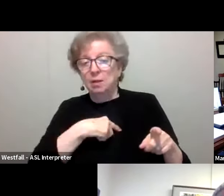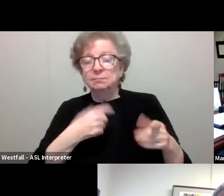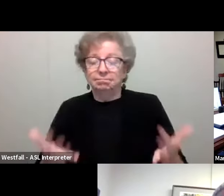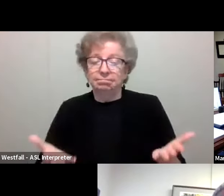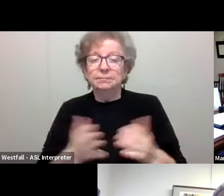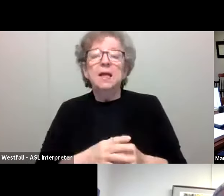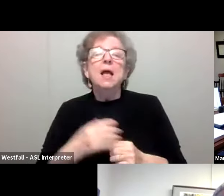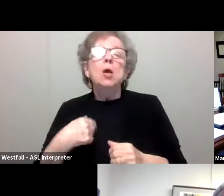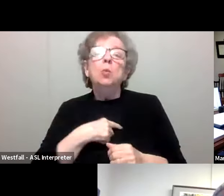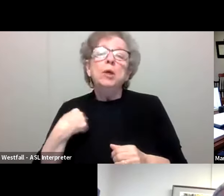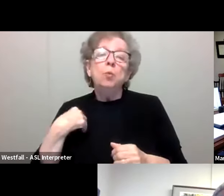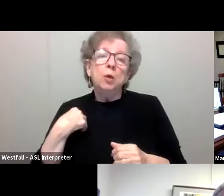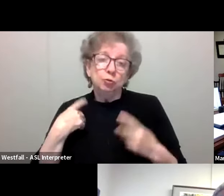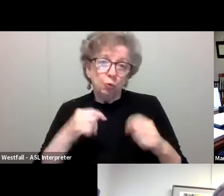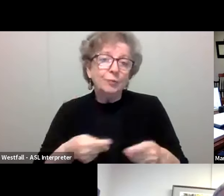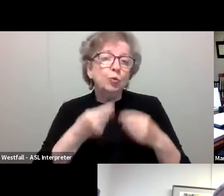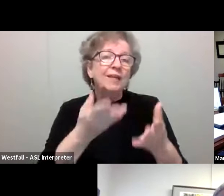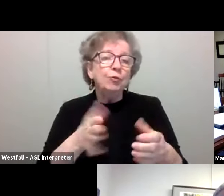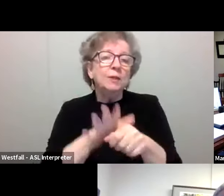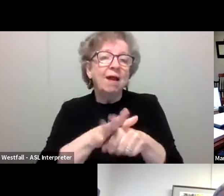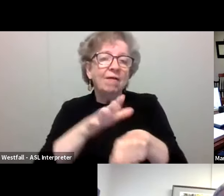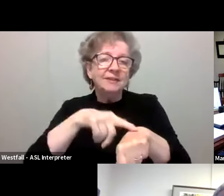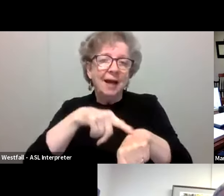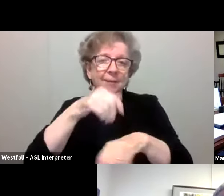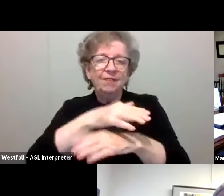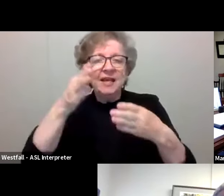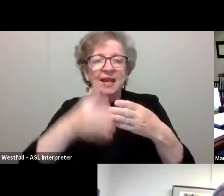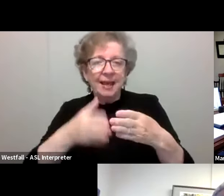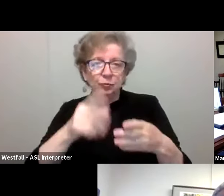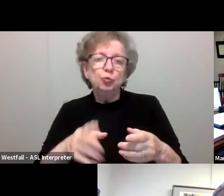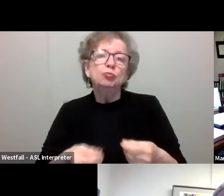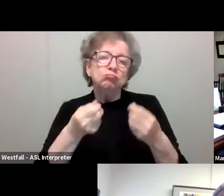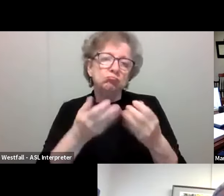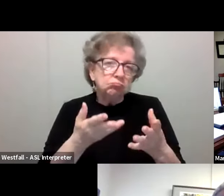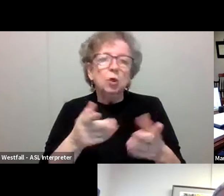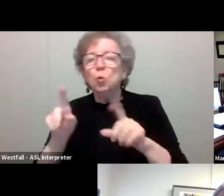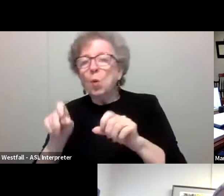while saving time at the end, if possible, for additional questions from members of our community.